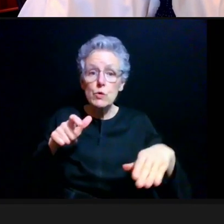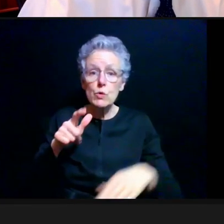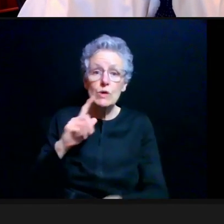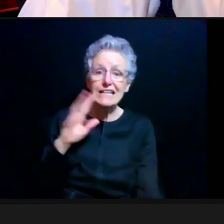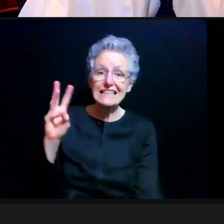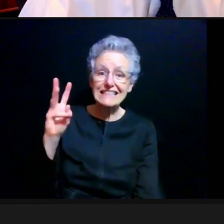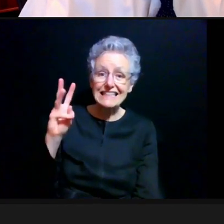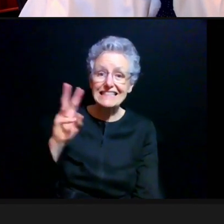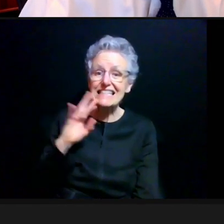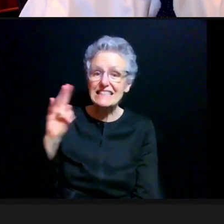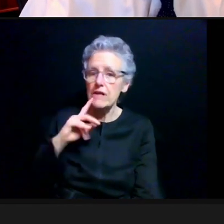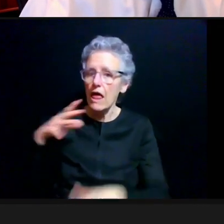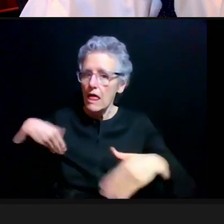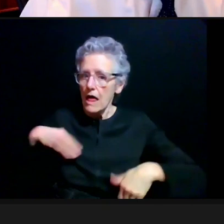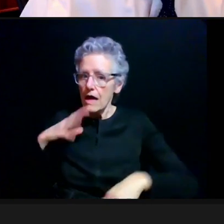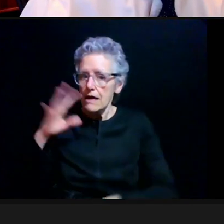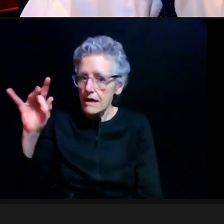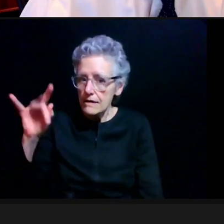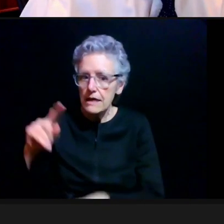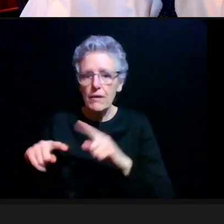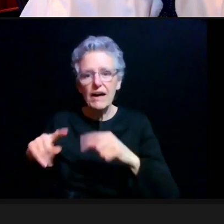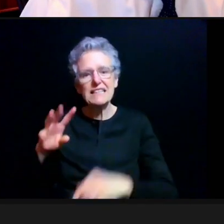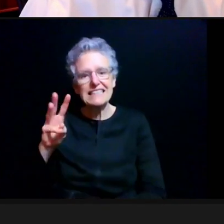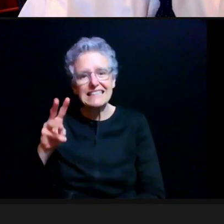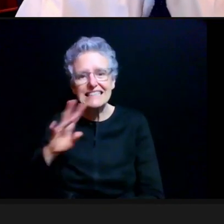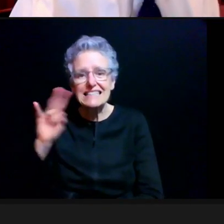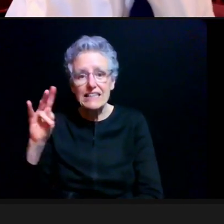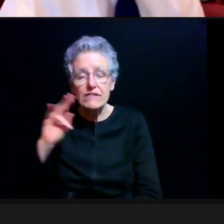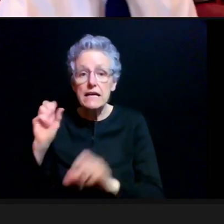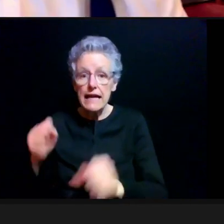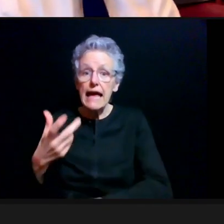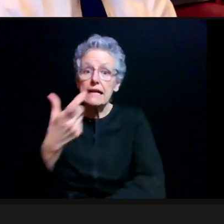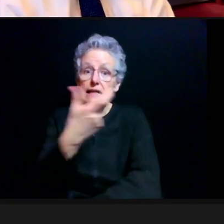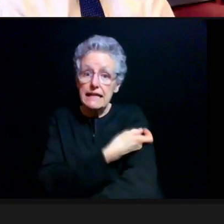So they're not 18, they're not adults yet. They are eligible for the Pfizer vaccine.